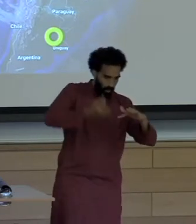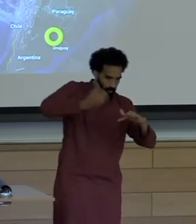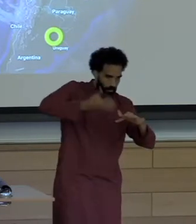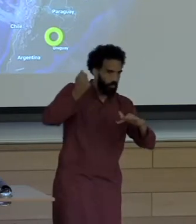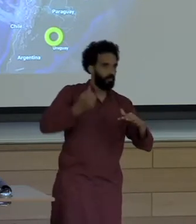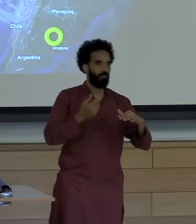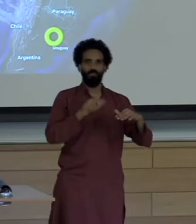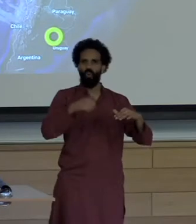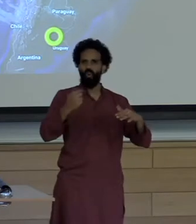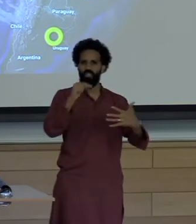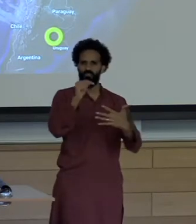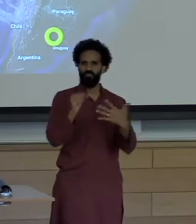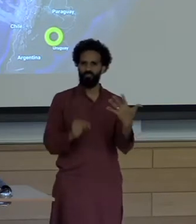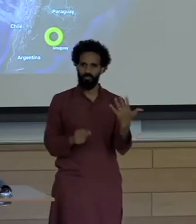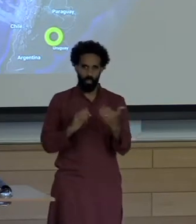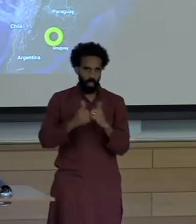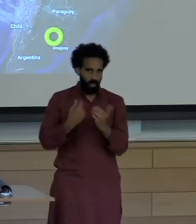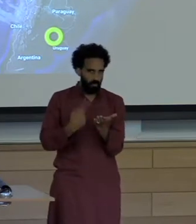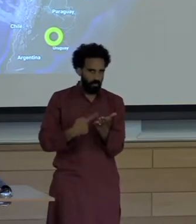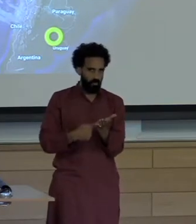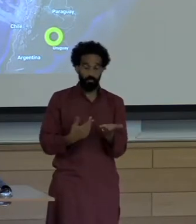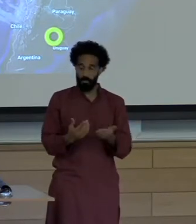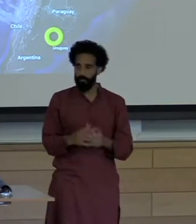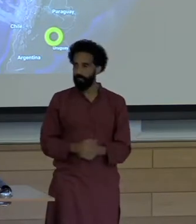in each case as we looked through and